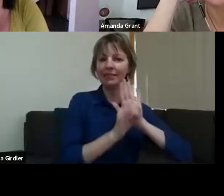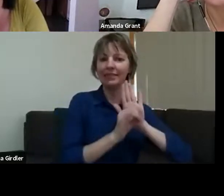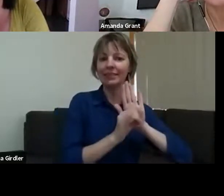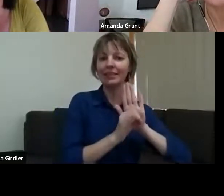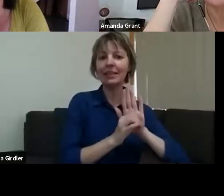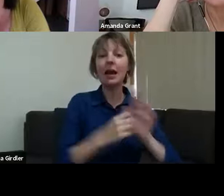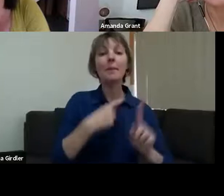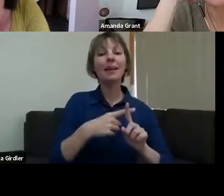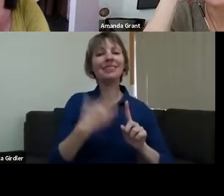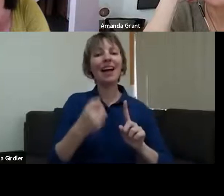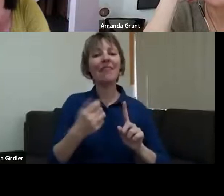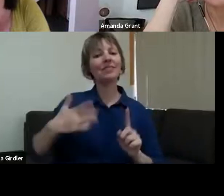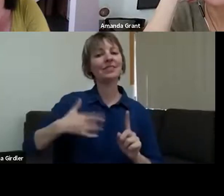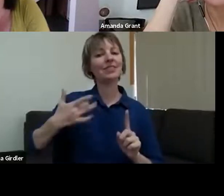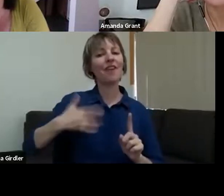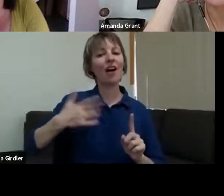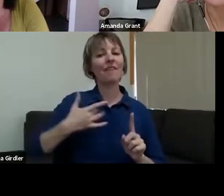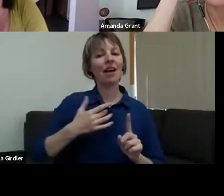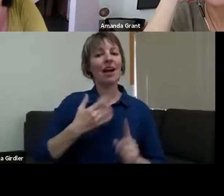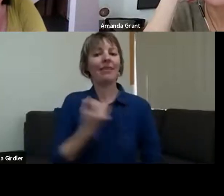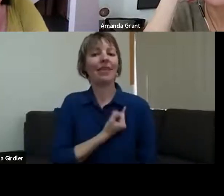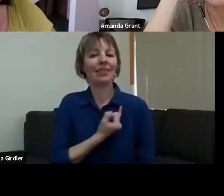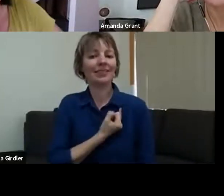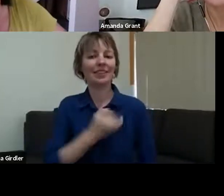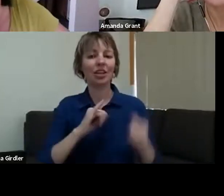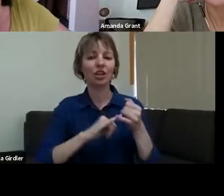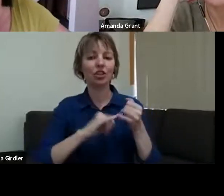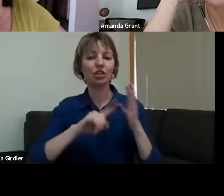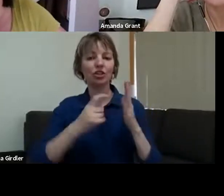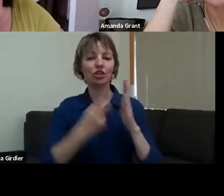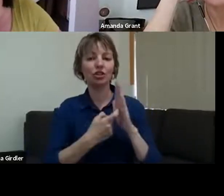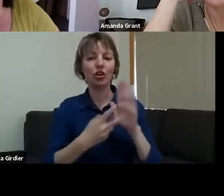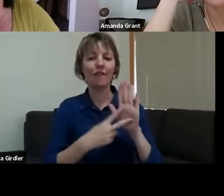a lot of people. A lot of us were just working really hard and fast to